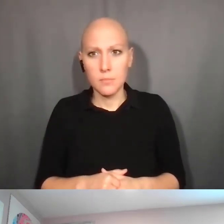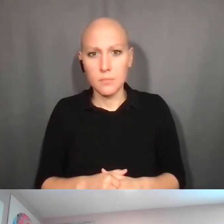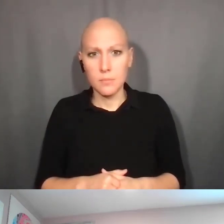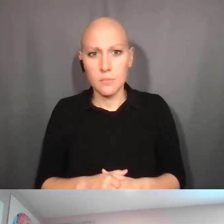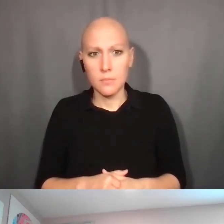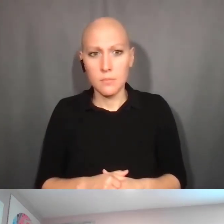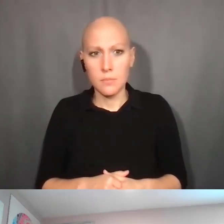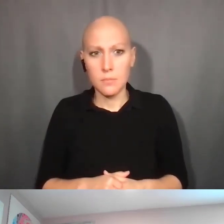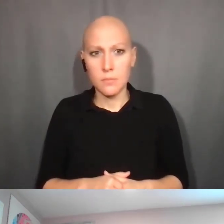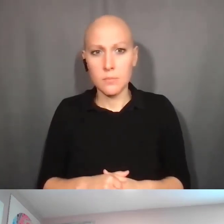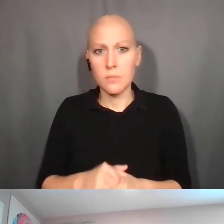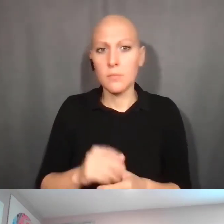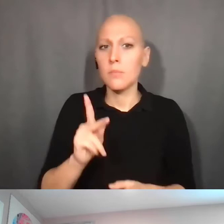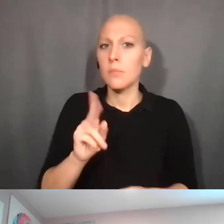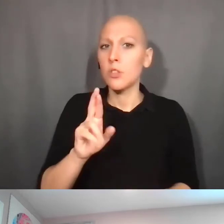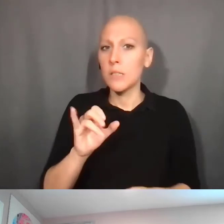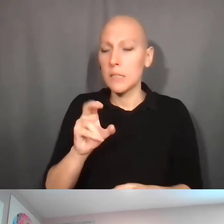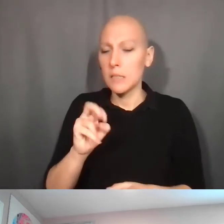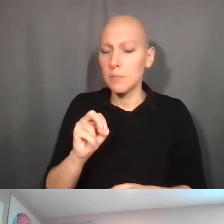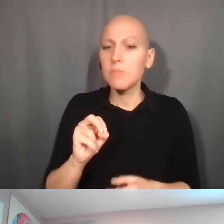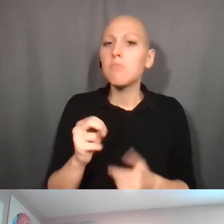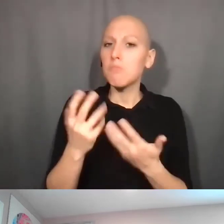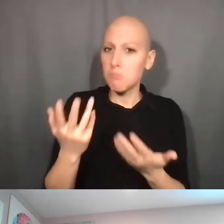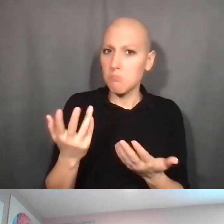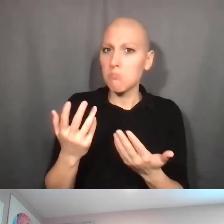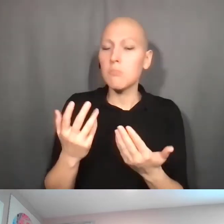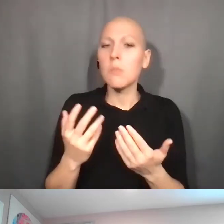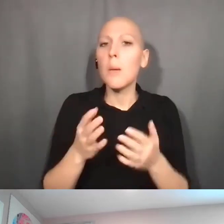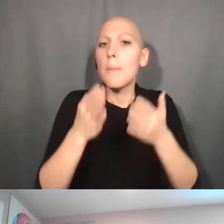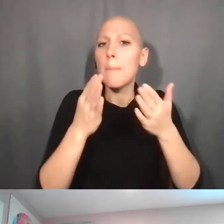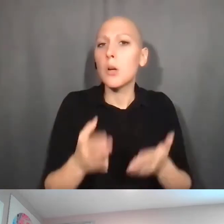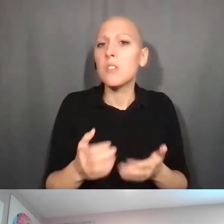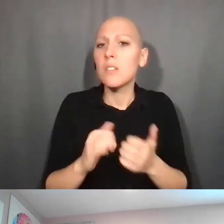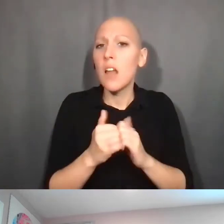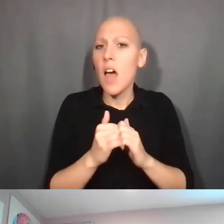Kristin Ta: Okay, how can someone search for inventions that have already been patented?